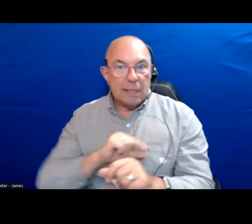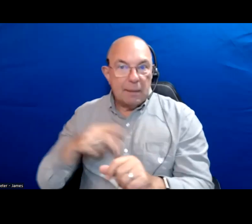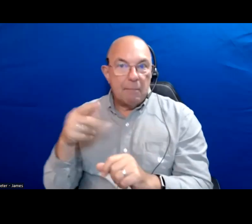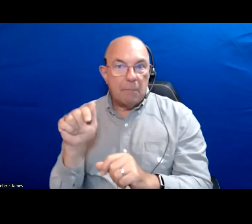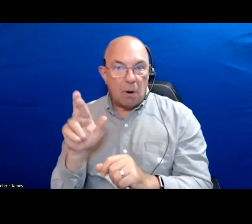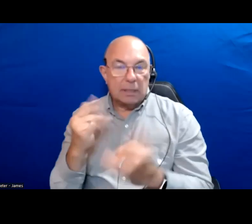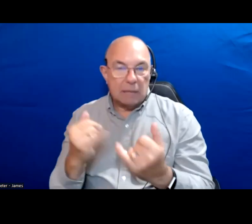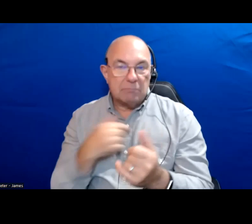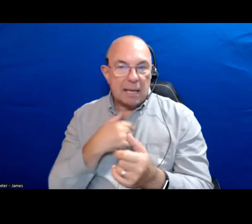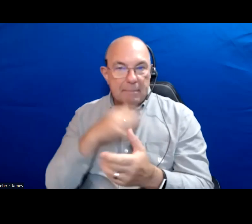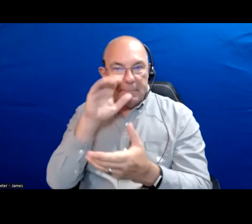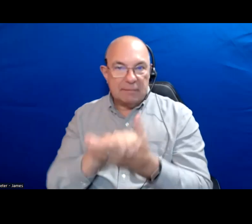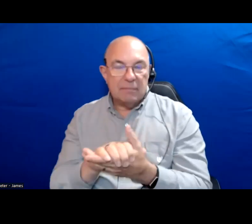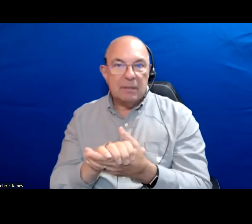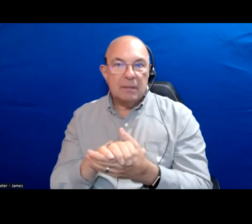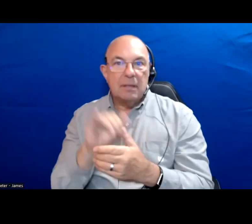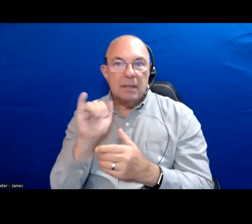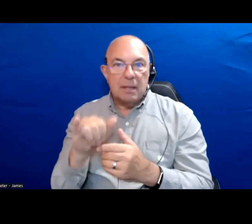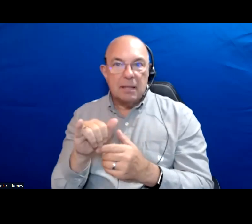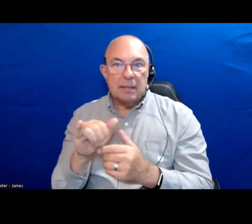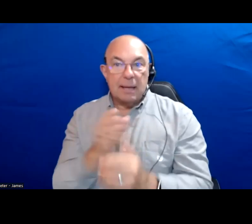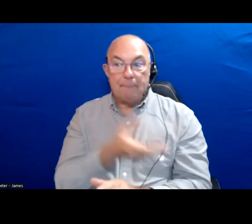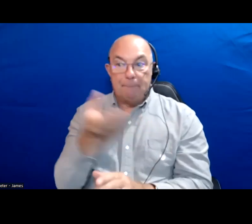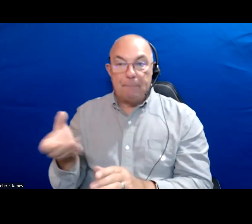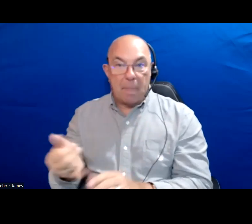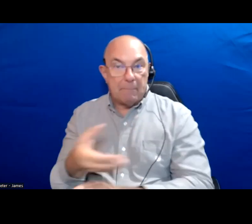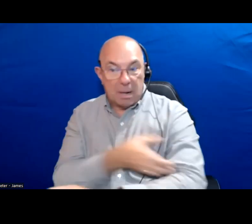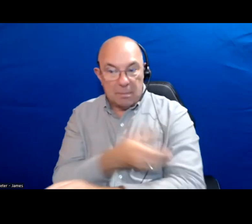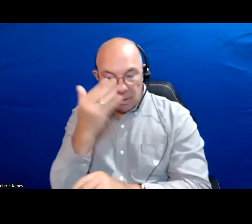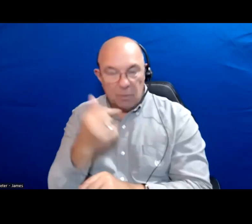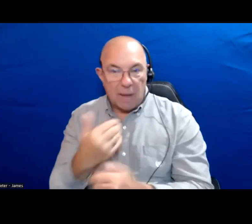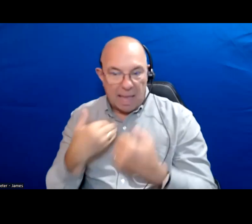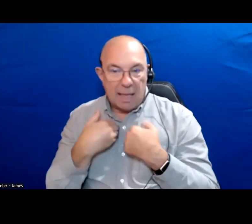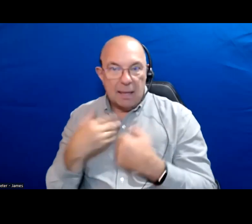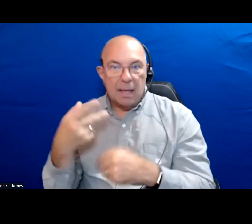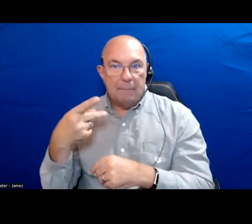And I believe the province only needs those powers we have a mayor who wants to control